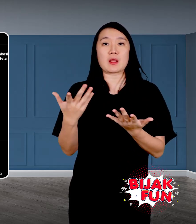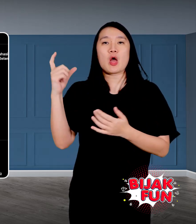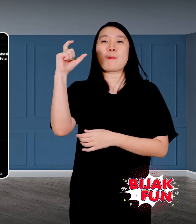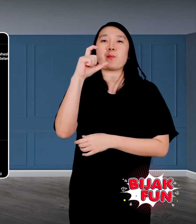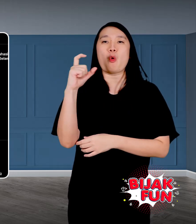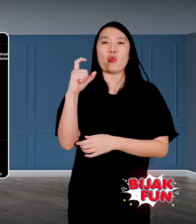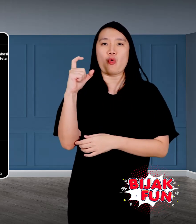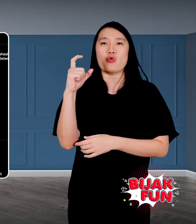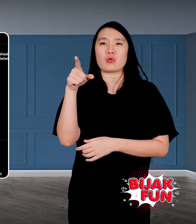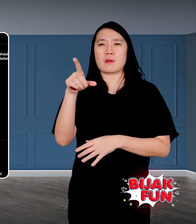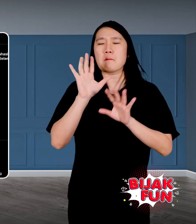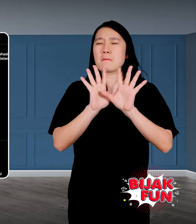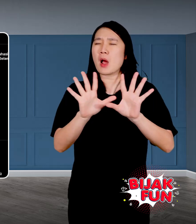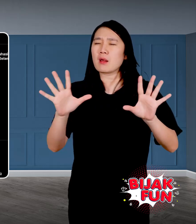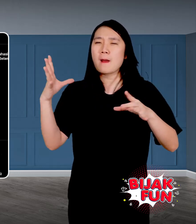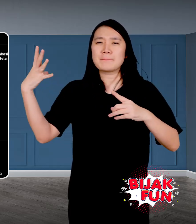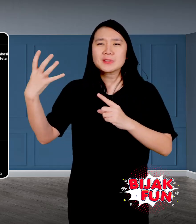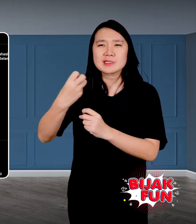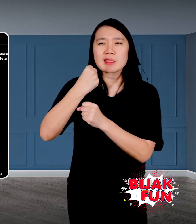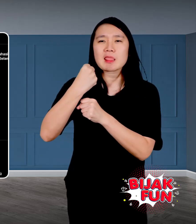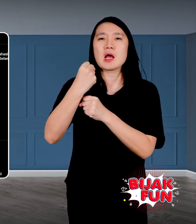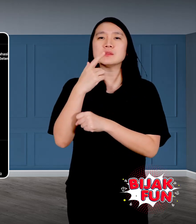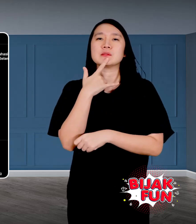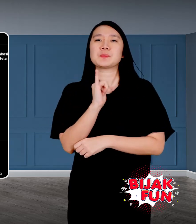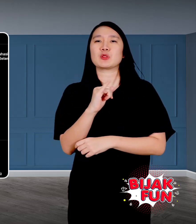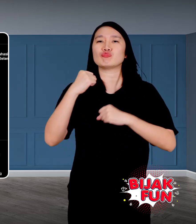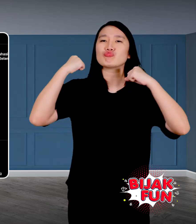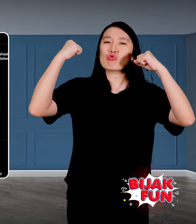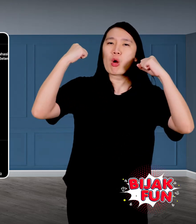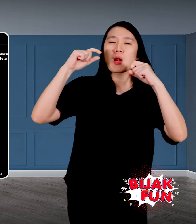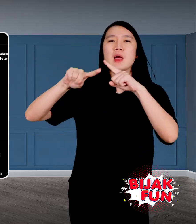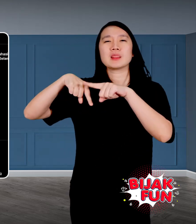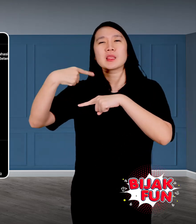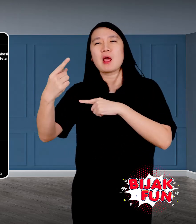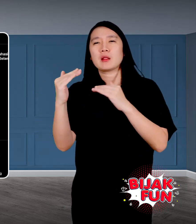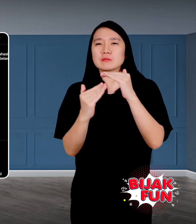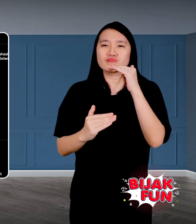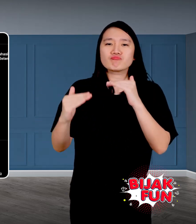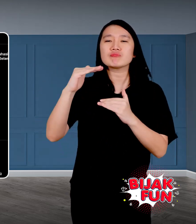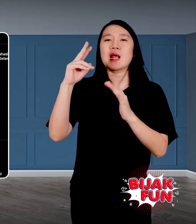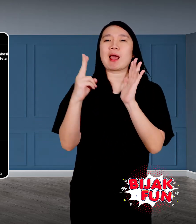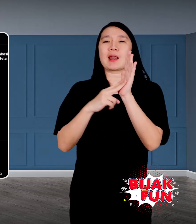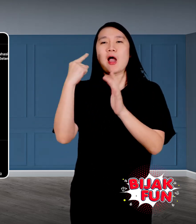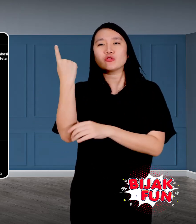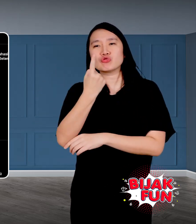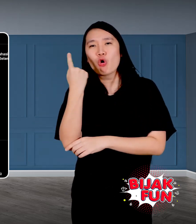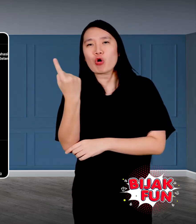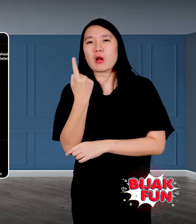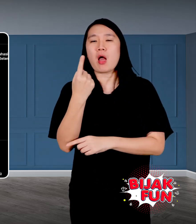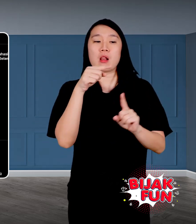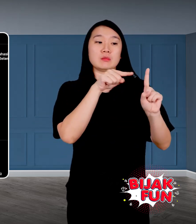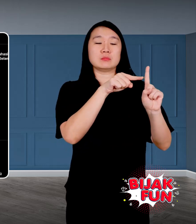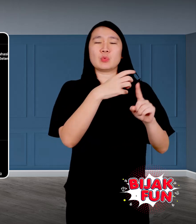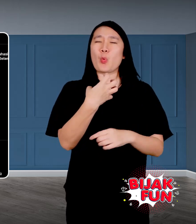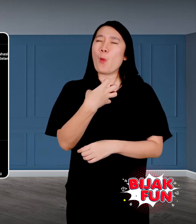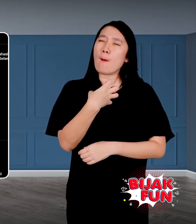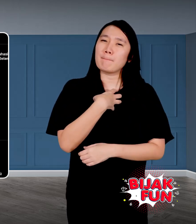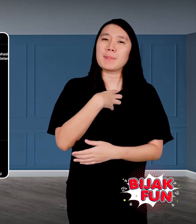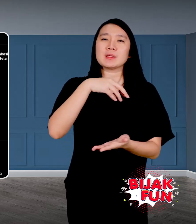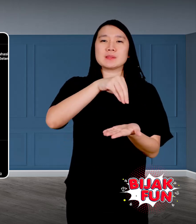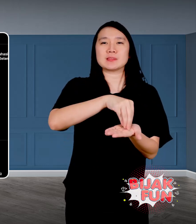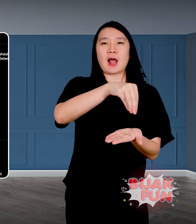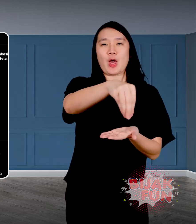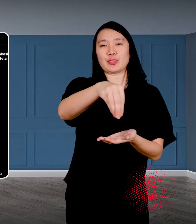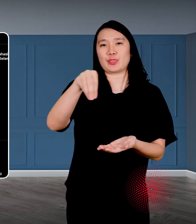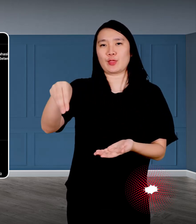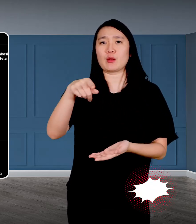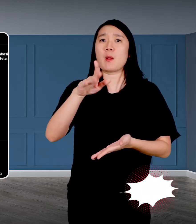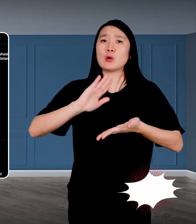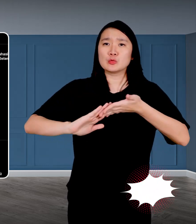who has many achievements like a champion to the national level and his hobby is chess too